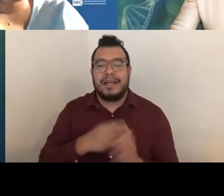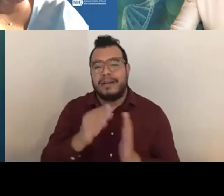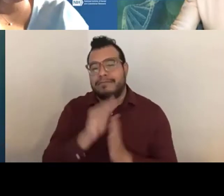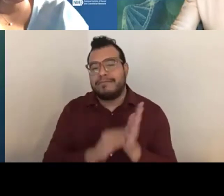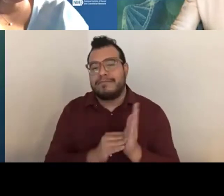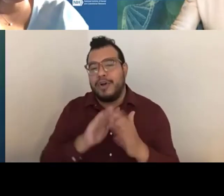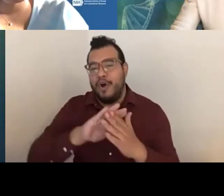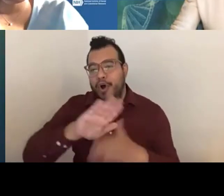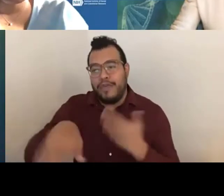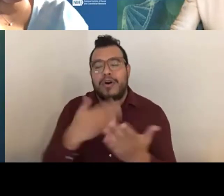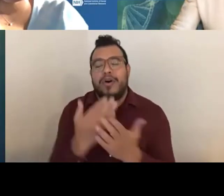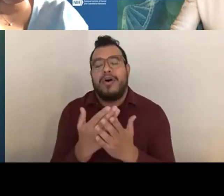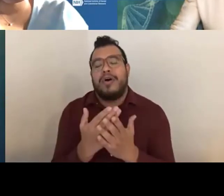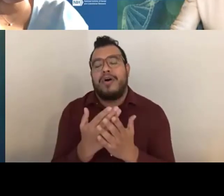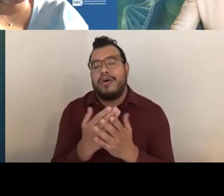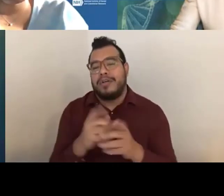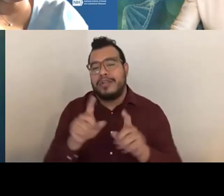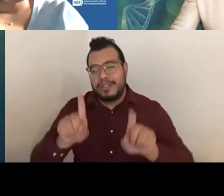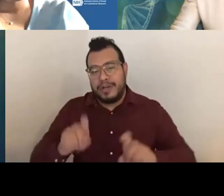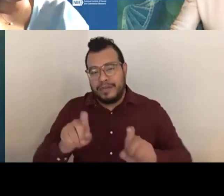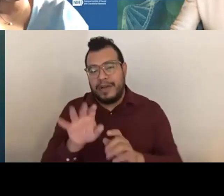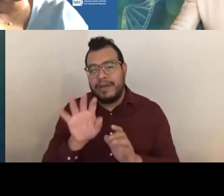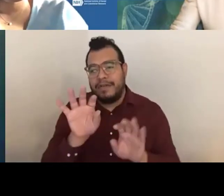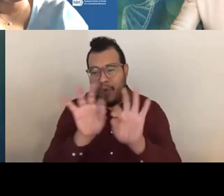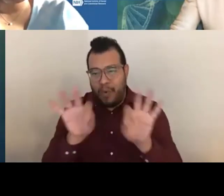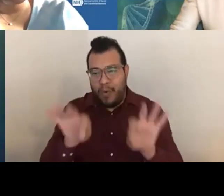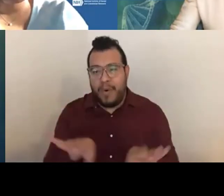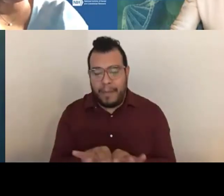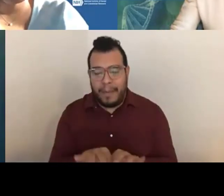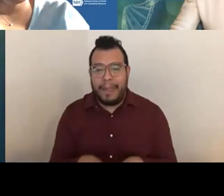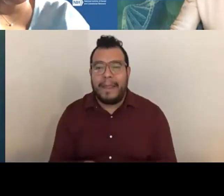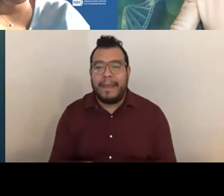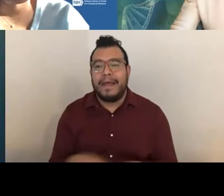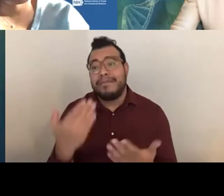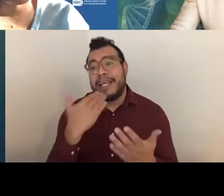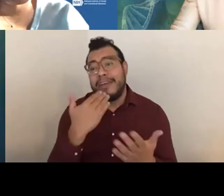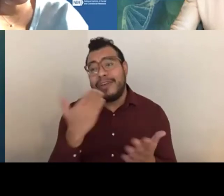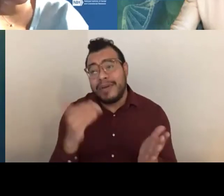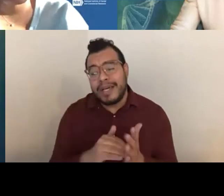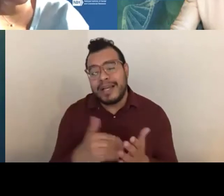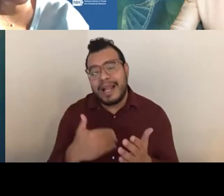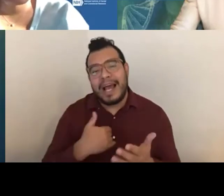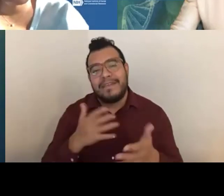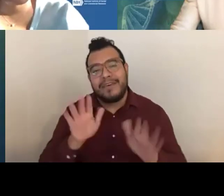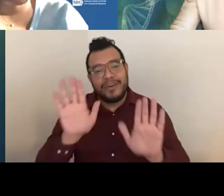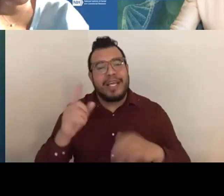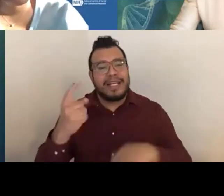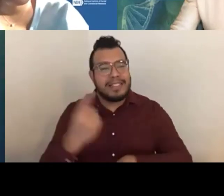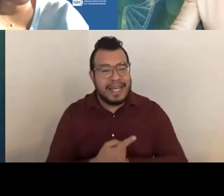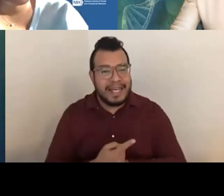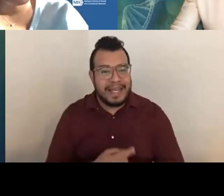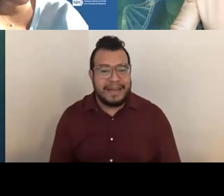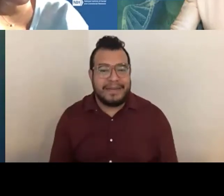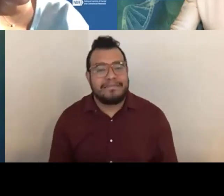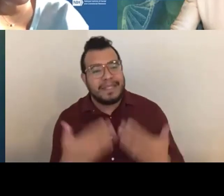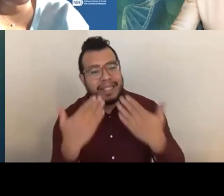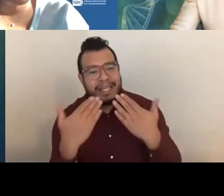in the navigation bar at the top of the page. Thanks again, and have a great day. Ashlee Lane: Thank you.